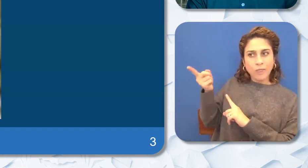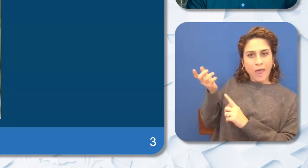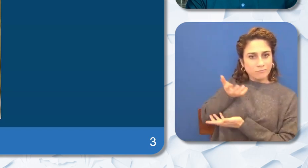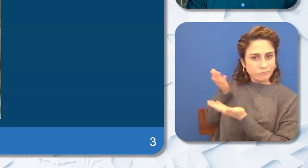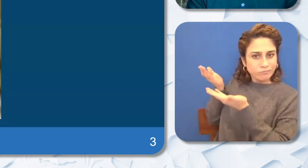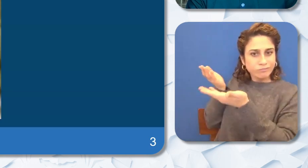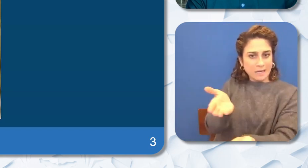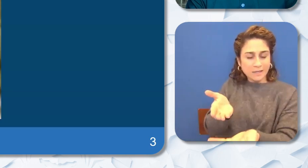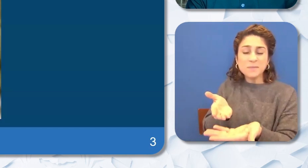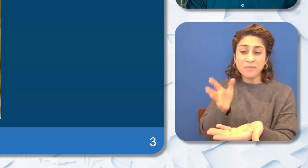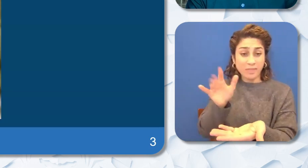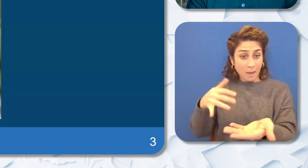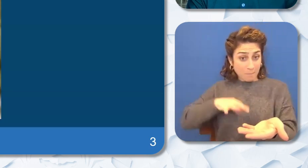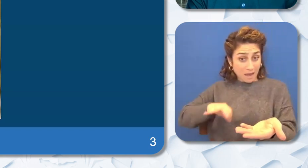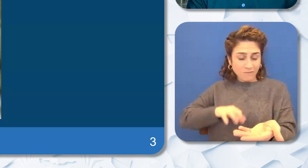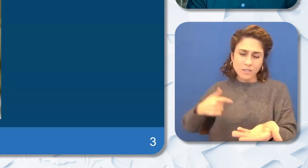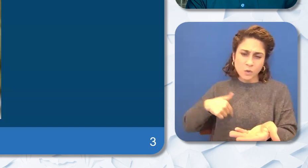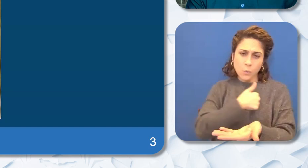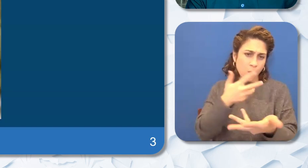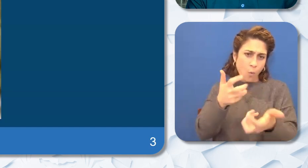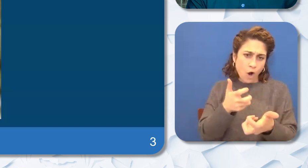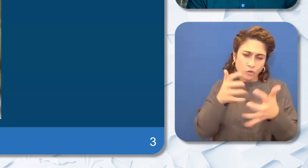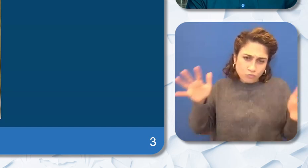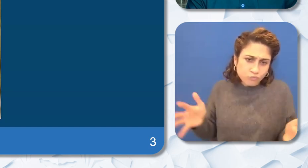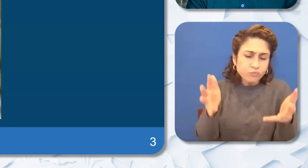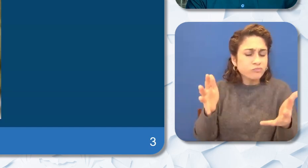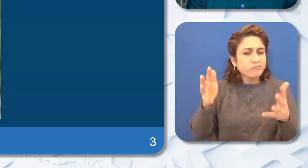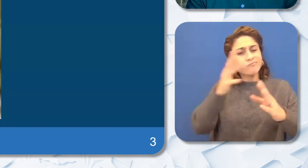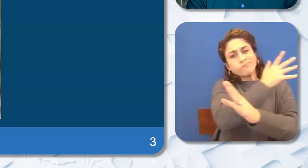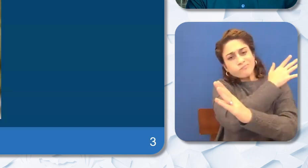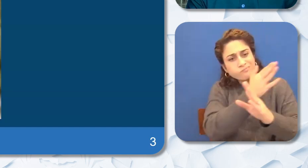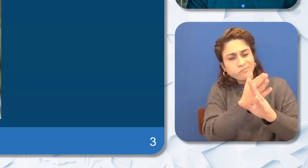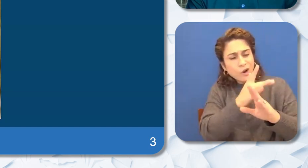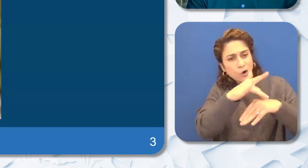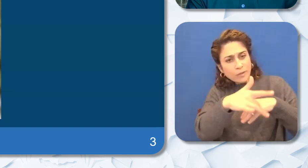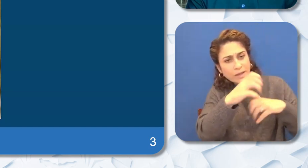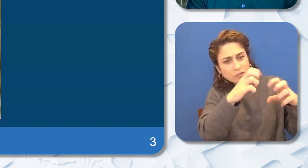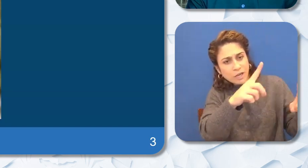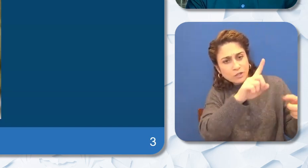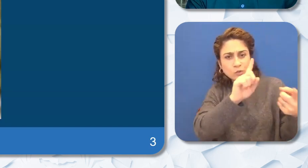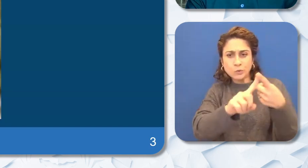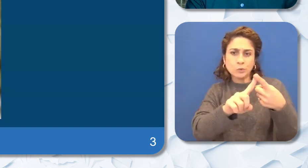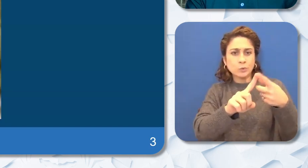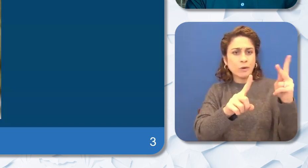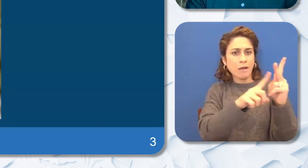we all want to elevate across early education and elementary classrooms in California. I hope